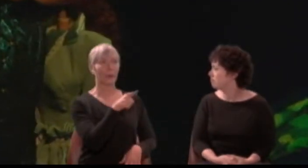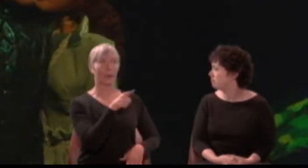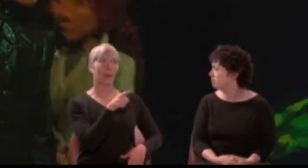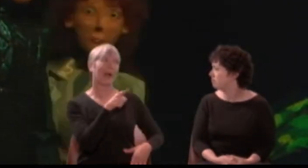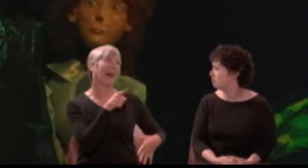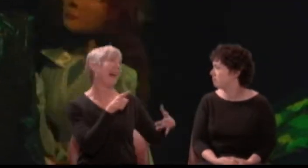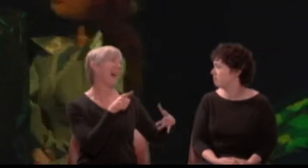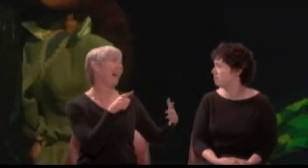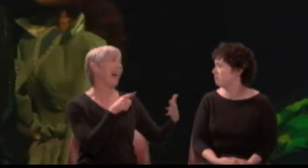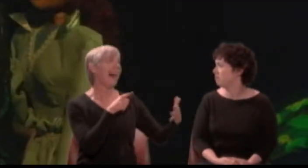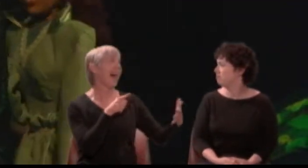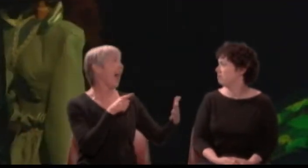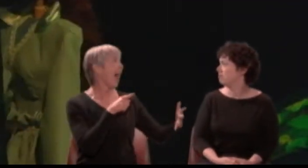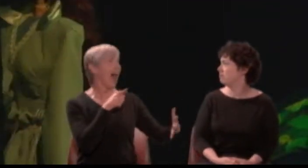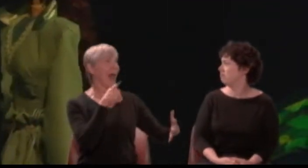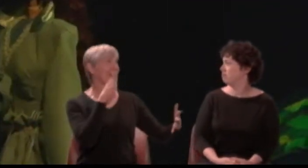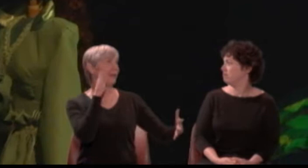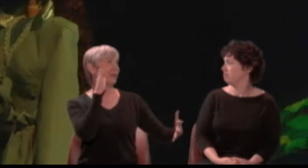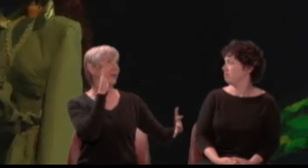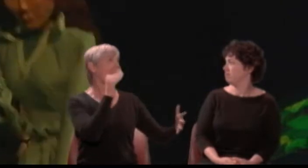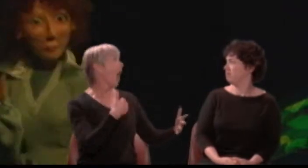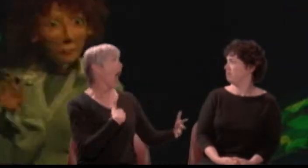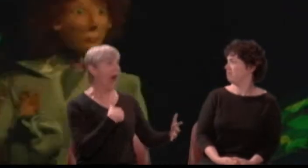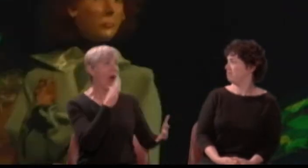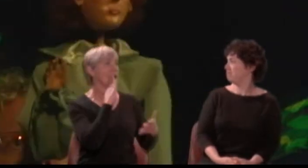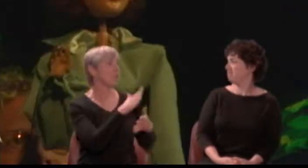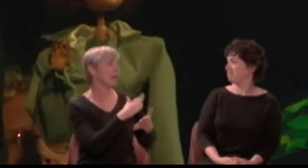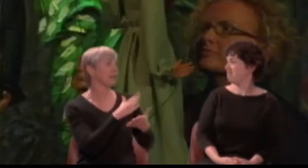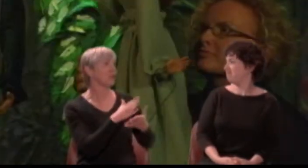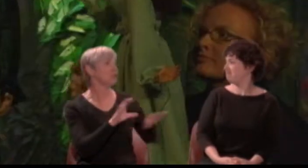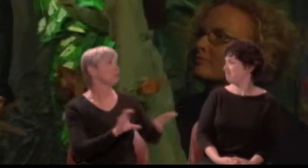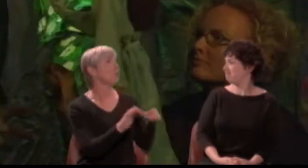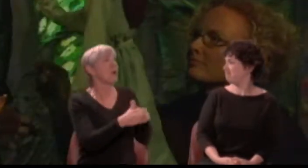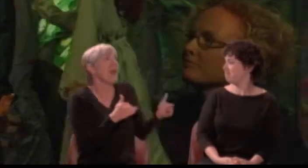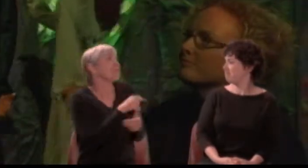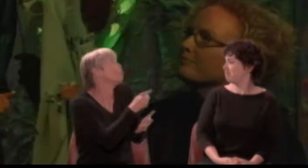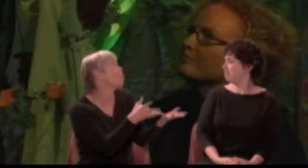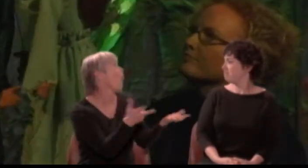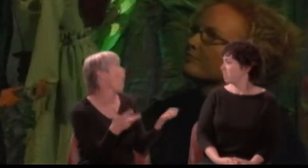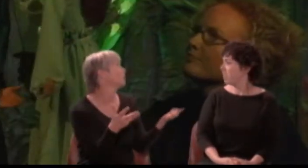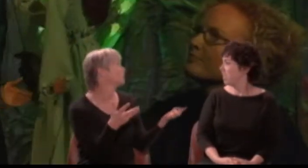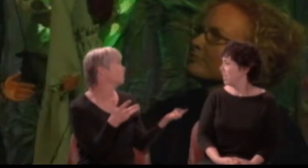I am your spaniel, Demetrius. Use me but as your spaniel -